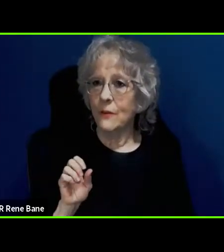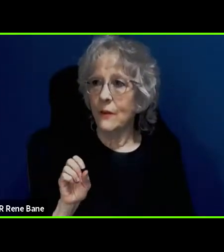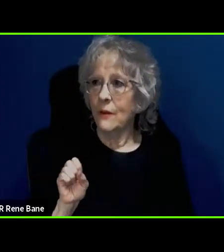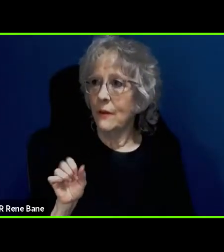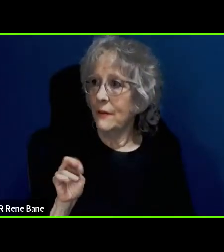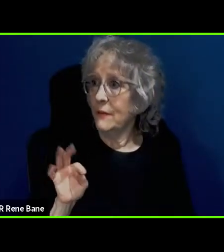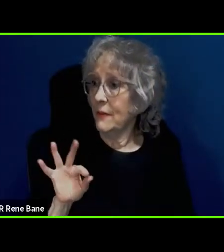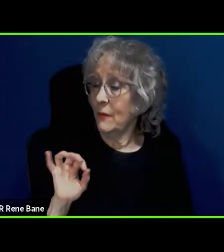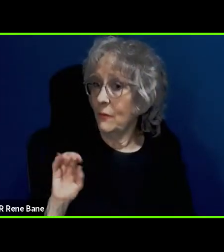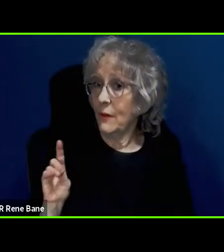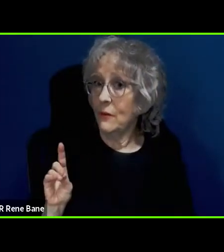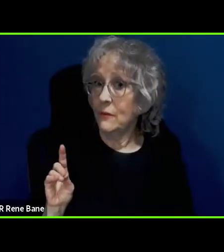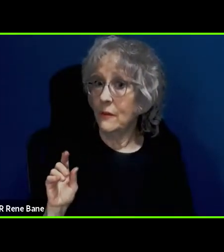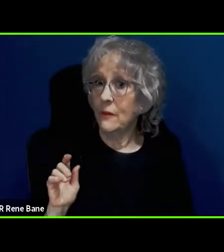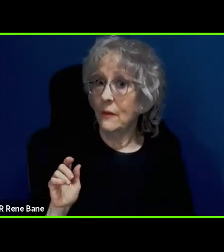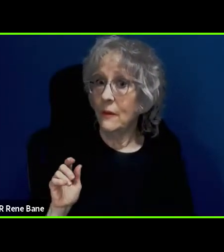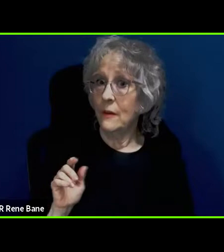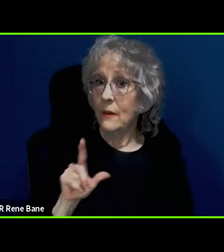Los Angeles County, California wrote in